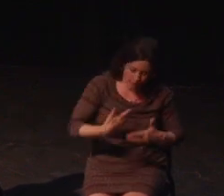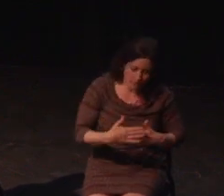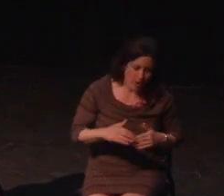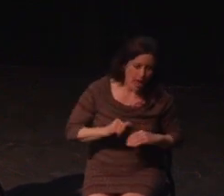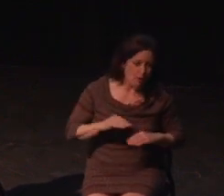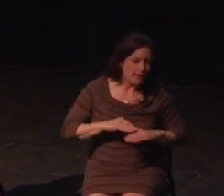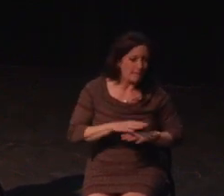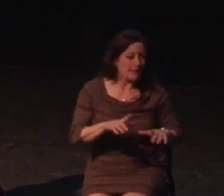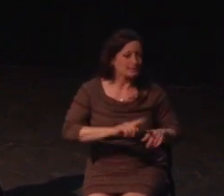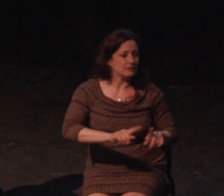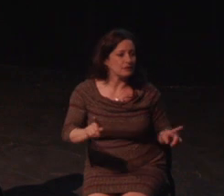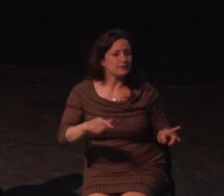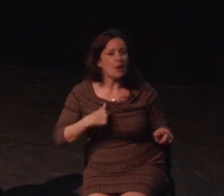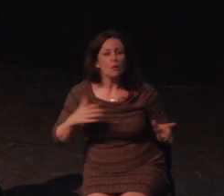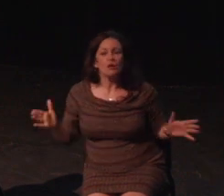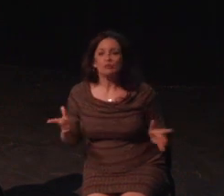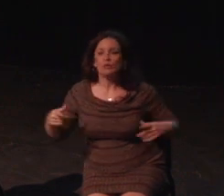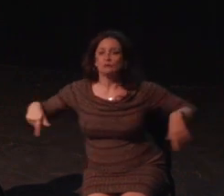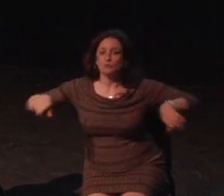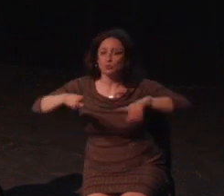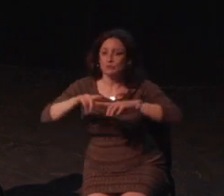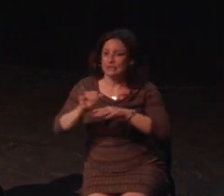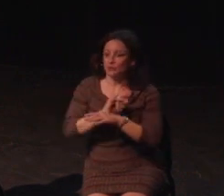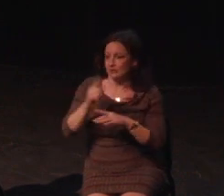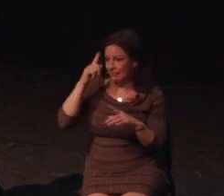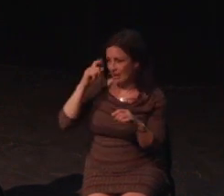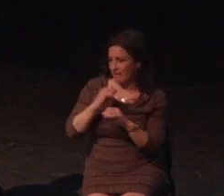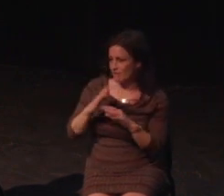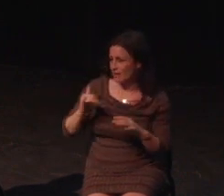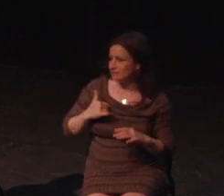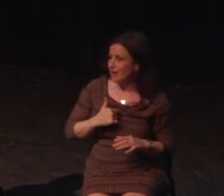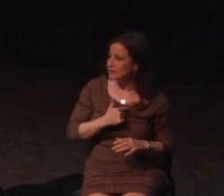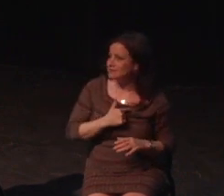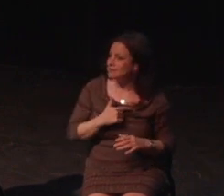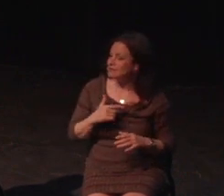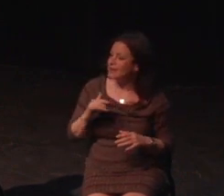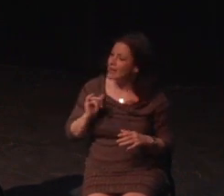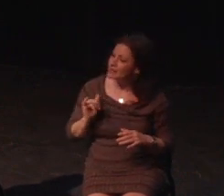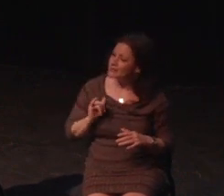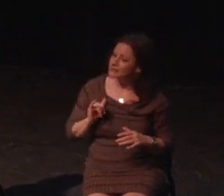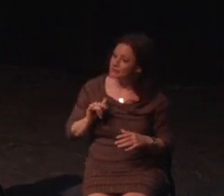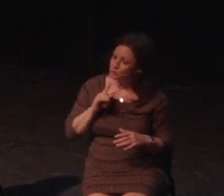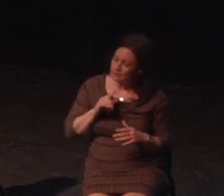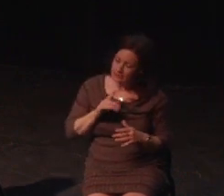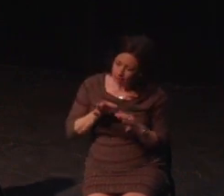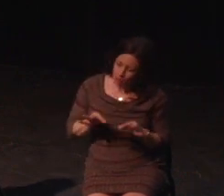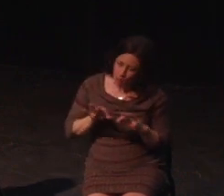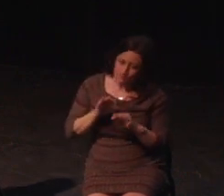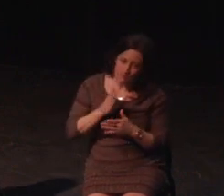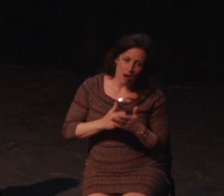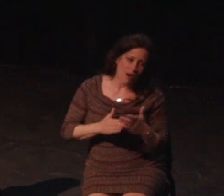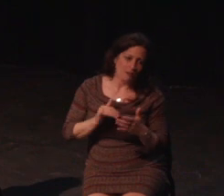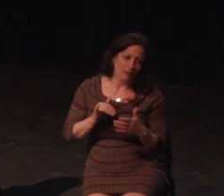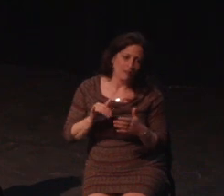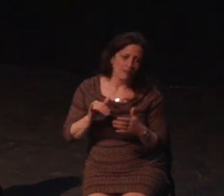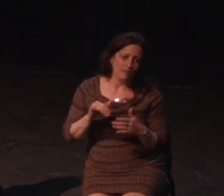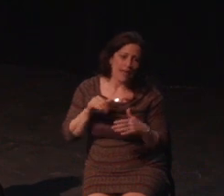or at the very least I'm going to make things so awkward that you can't help but think of people like me when you're striving to be inclusive.